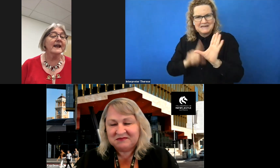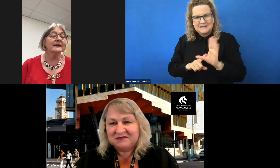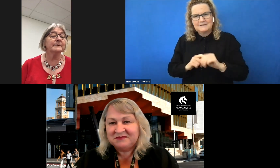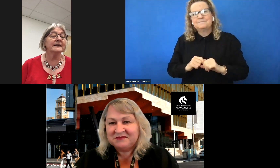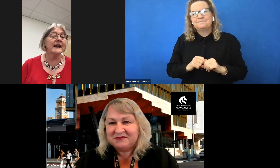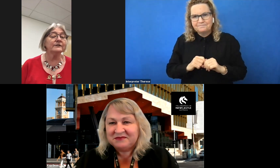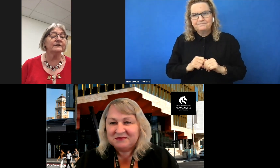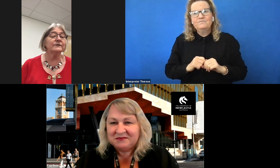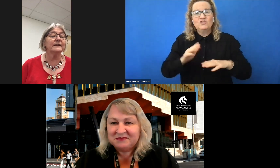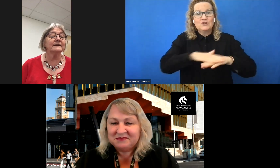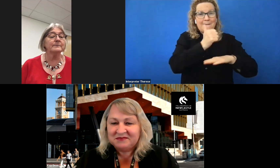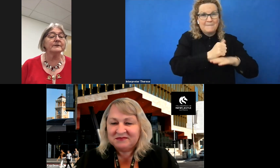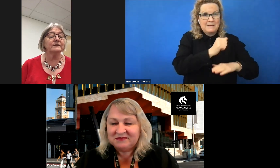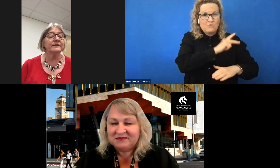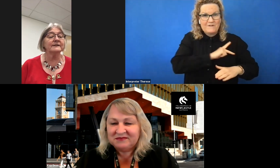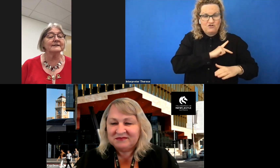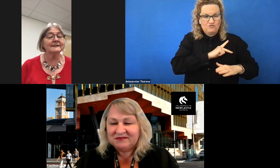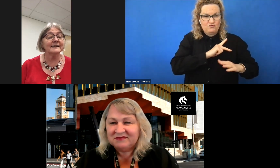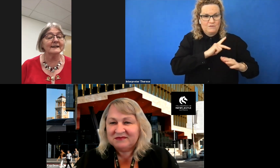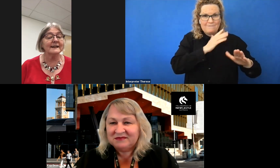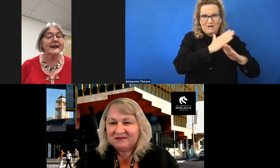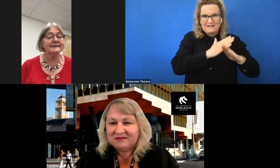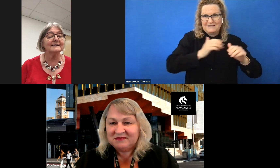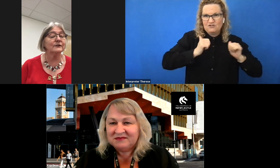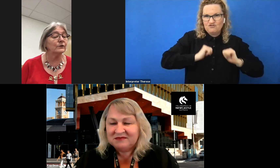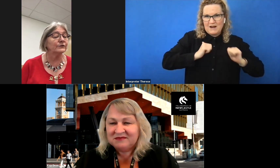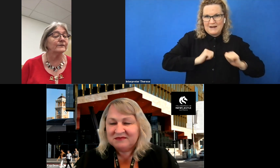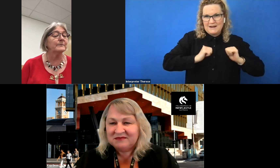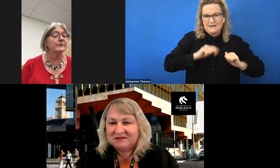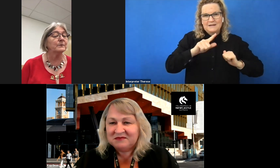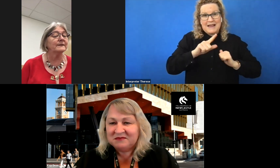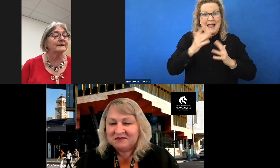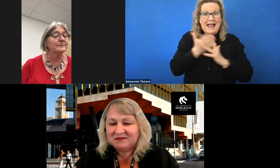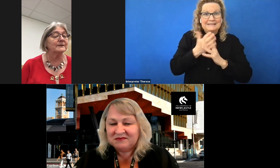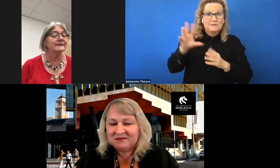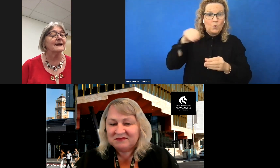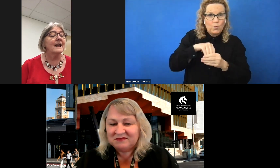and has been an agent for the acceptance of access and inclusion for people with disability